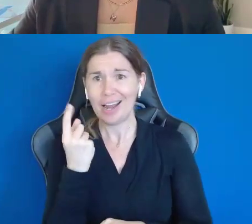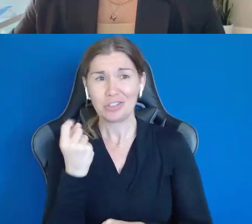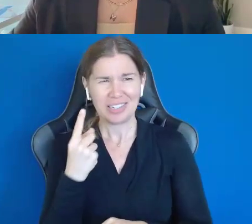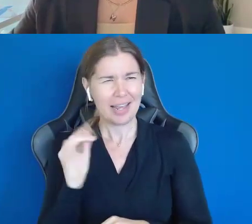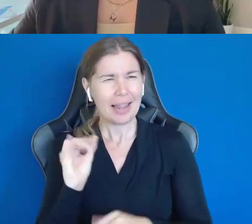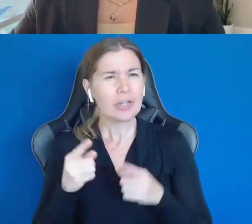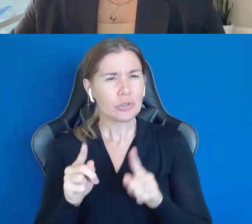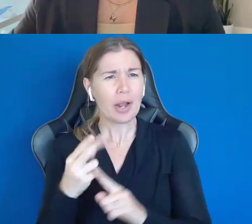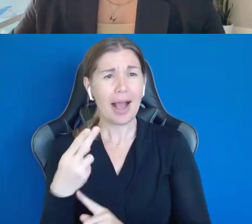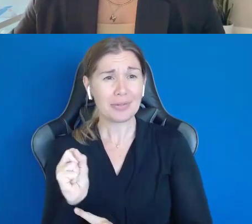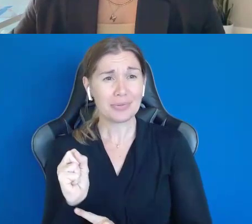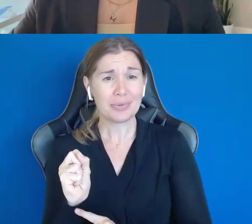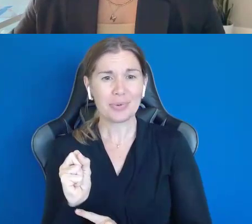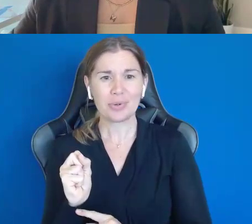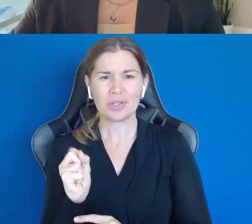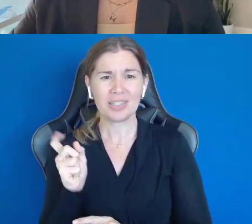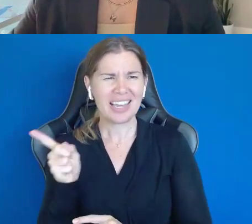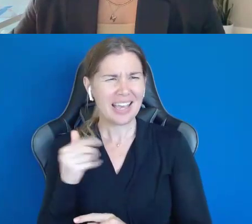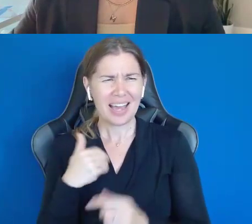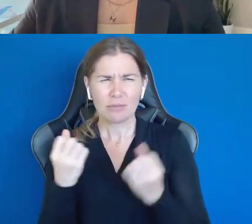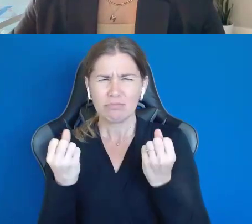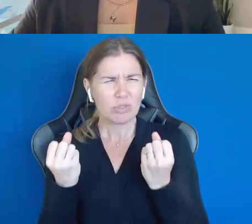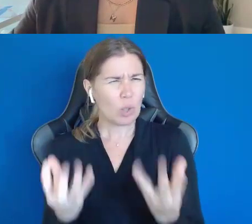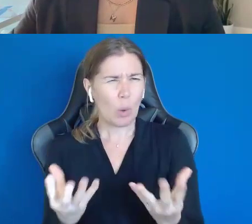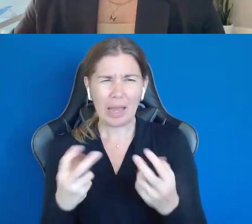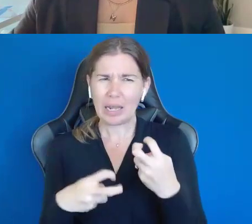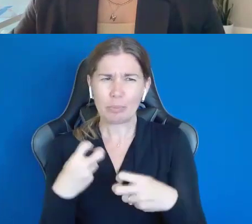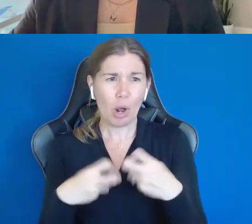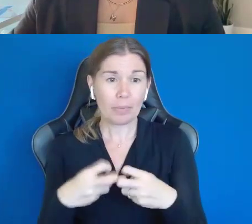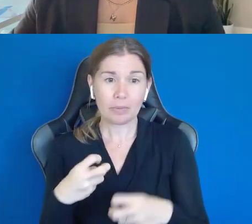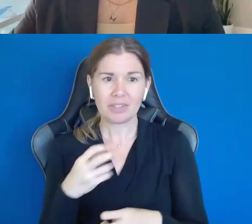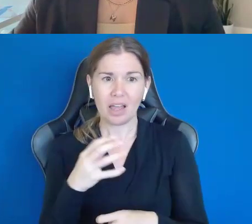he had so many problems. And I don't think puberty helps these guys.